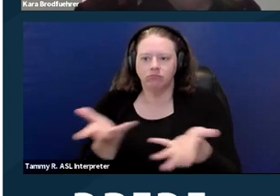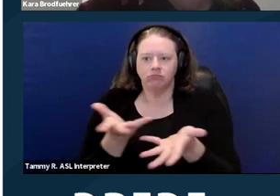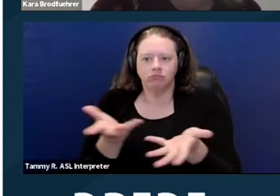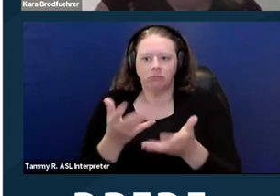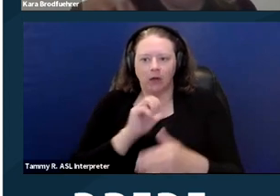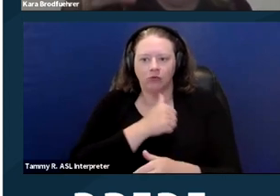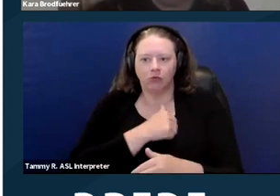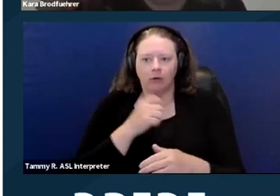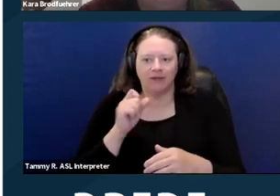Next slide.